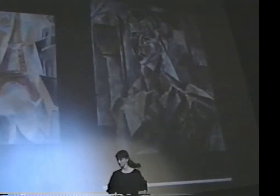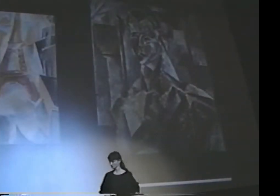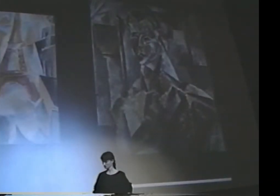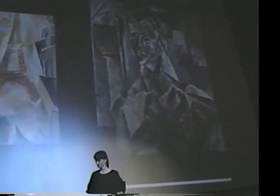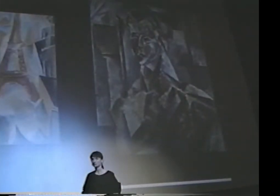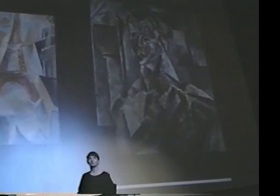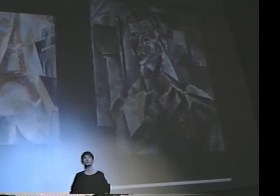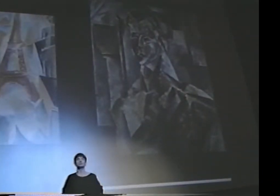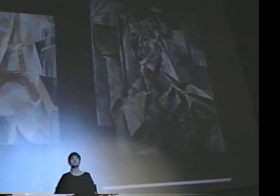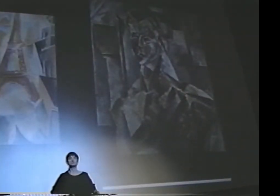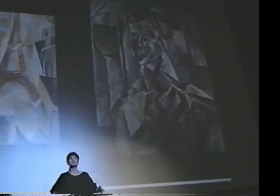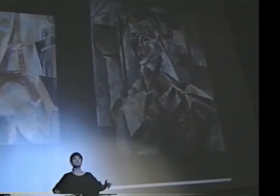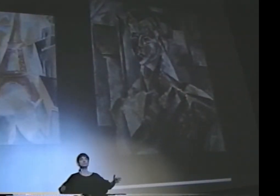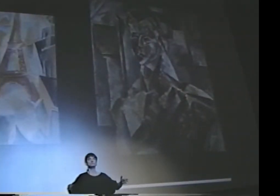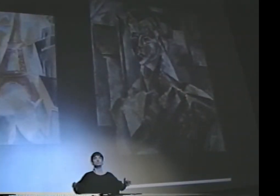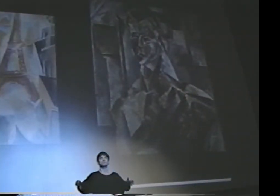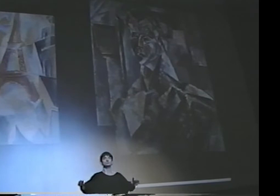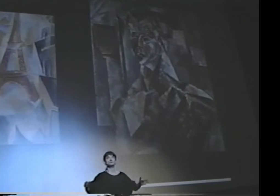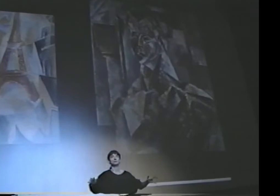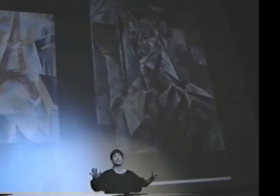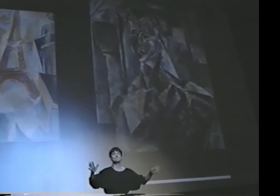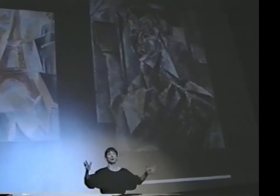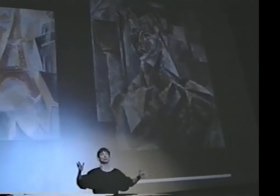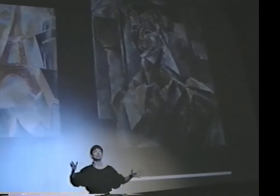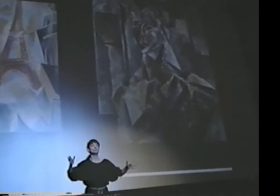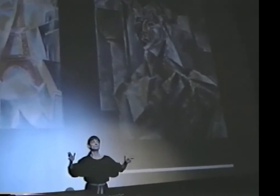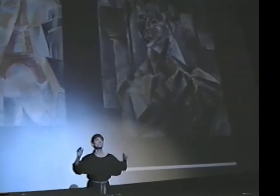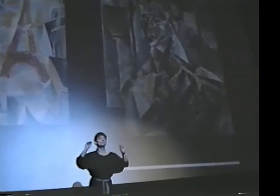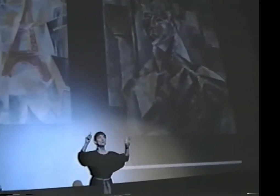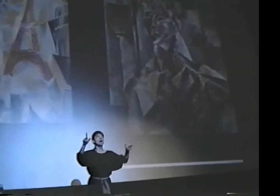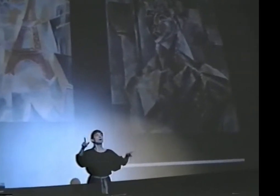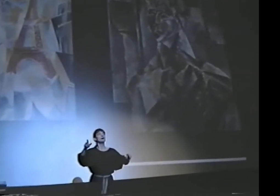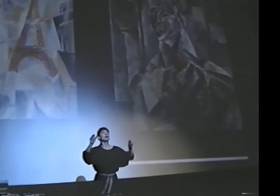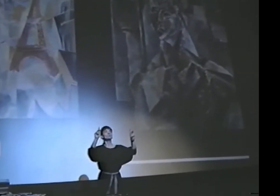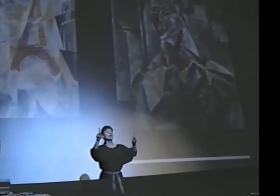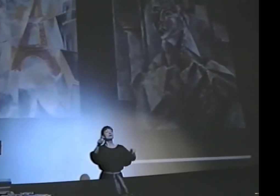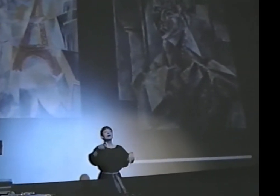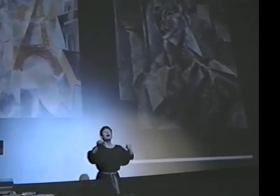I WANT YOU TO BE ABLE TO SEE ME. OK, GOOD.